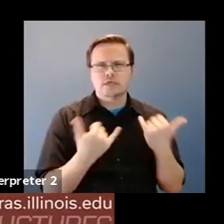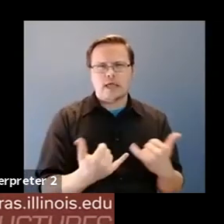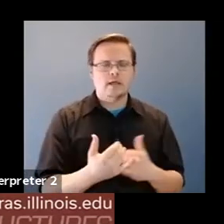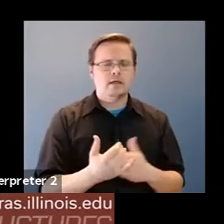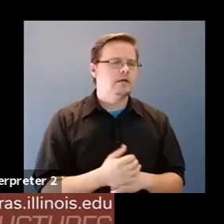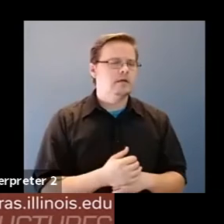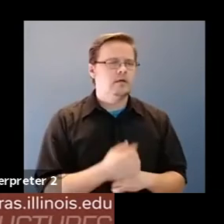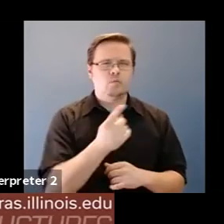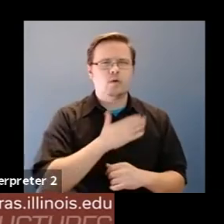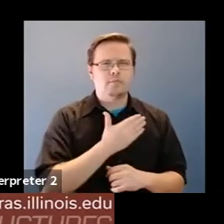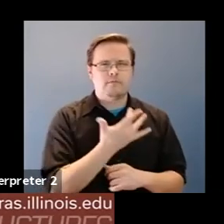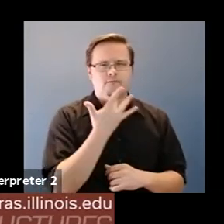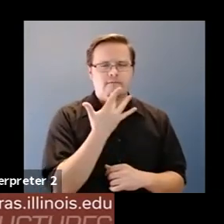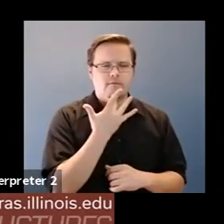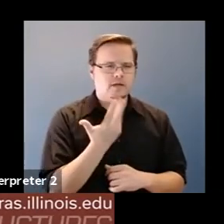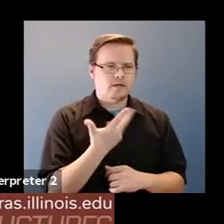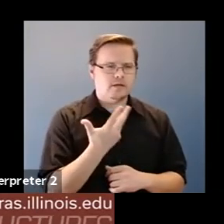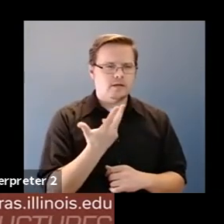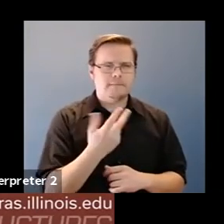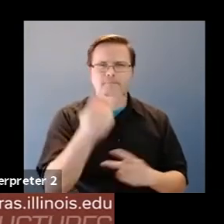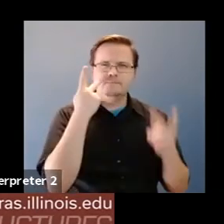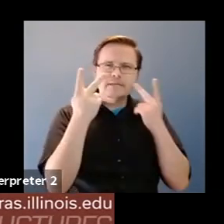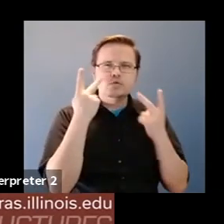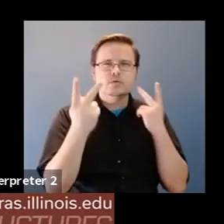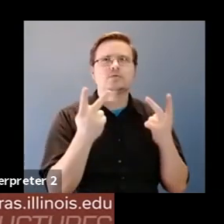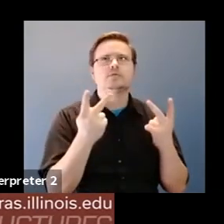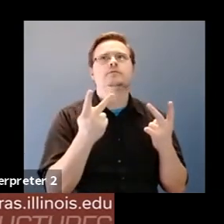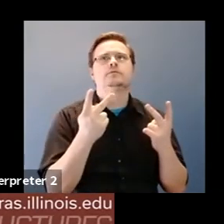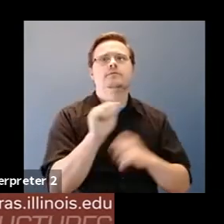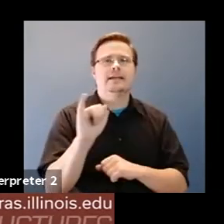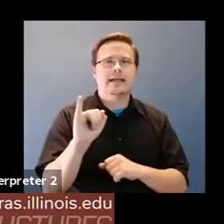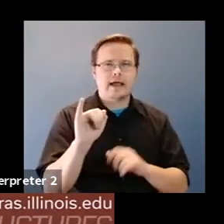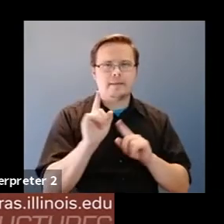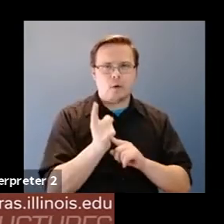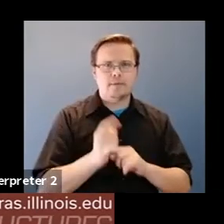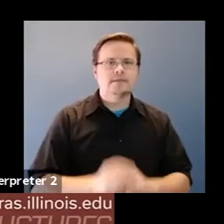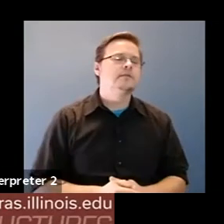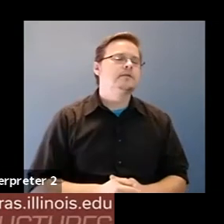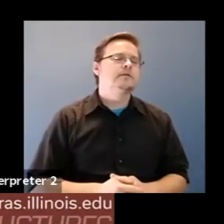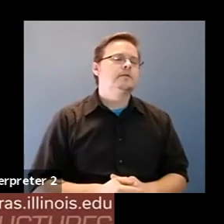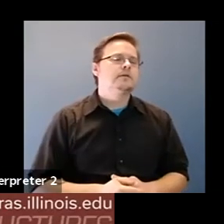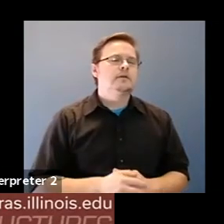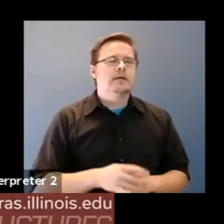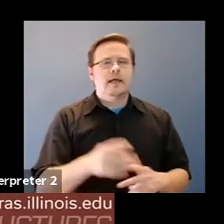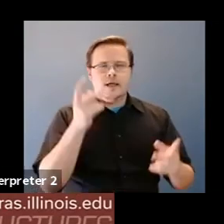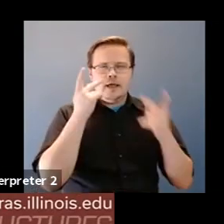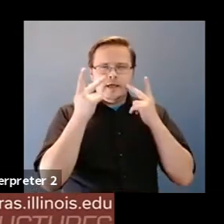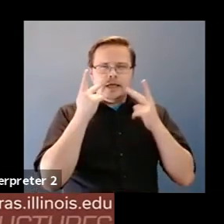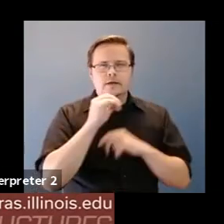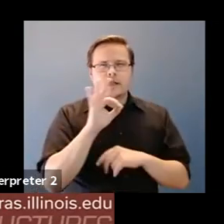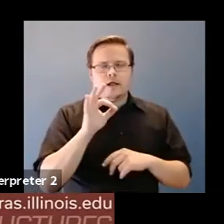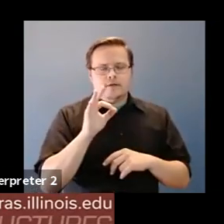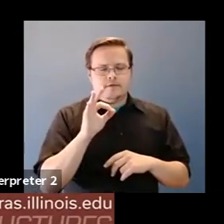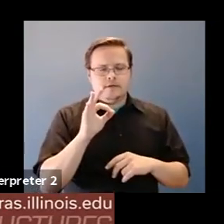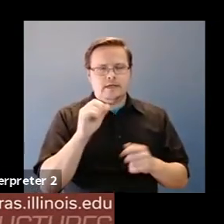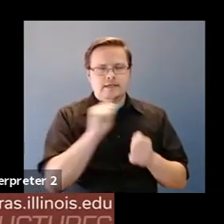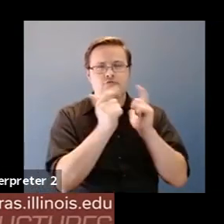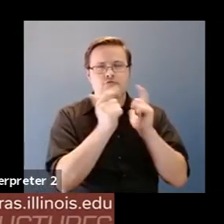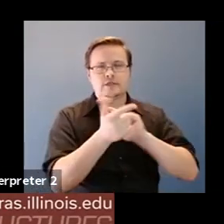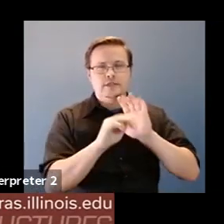Fernanda Viegas: My favorite visualization of Ai moments which was a visualization of translation models that Google has.